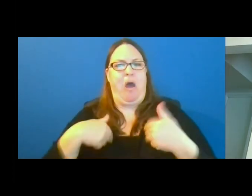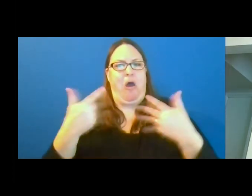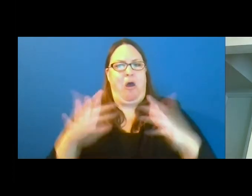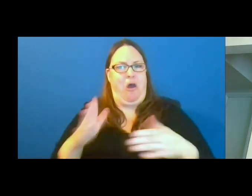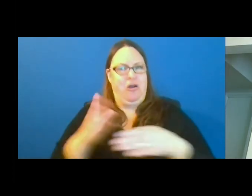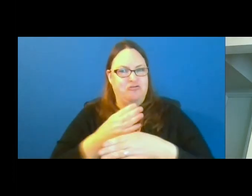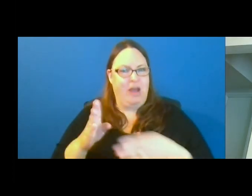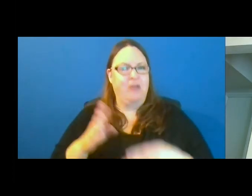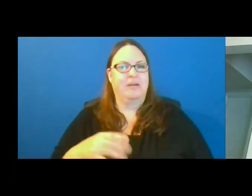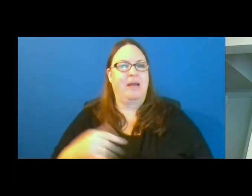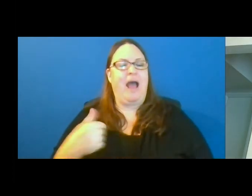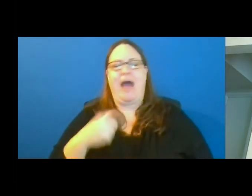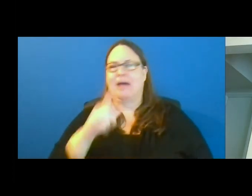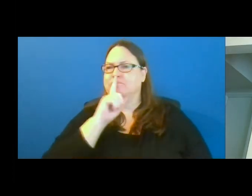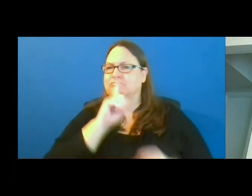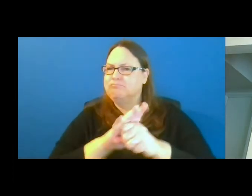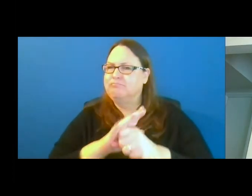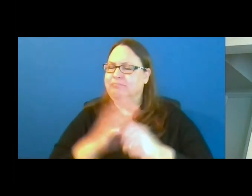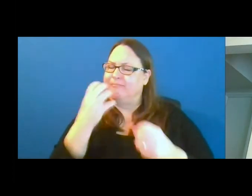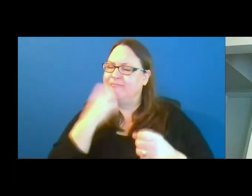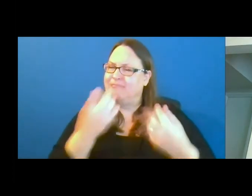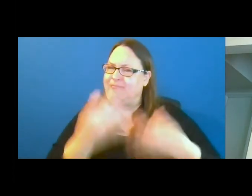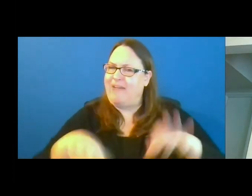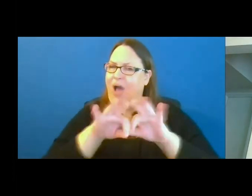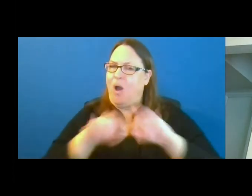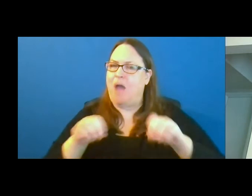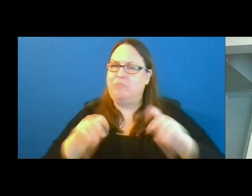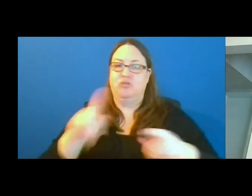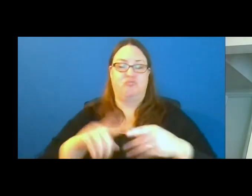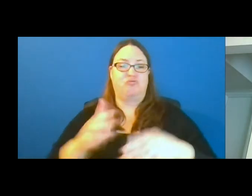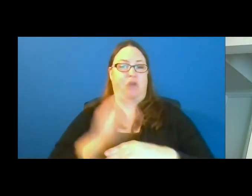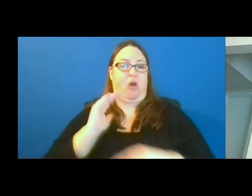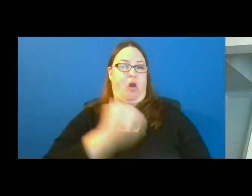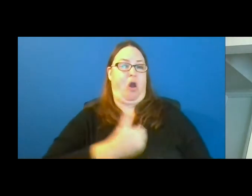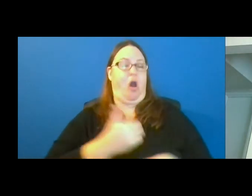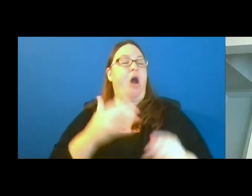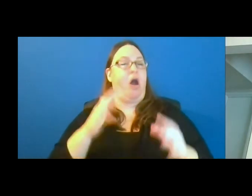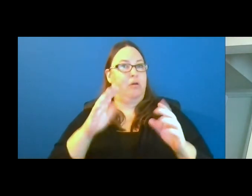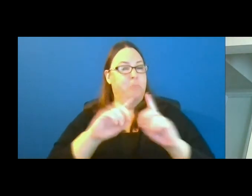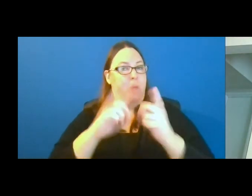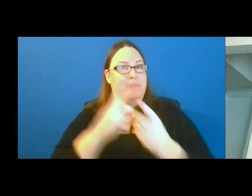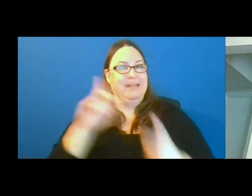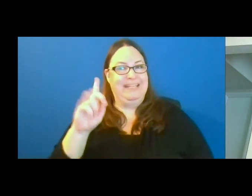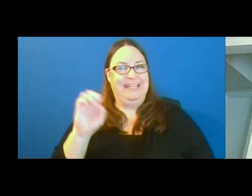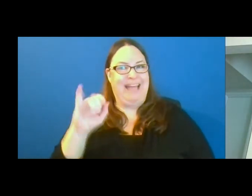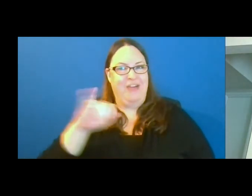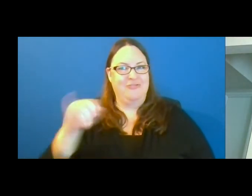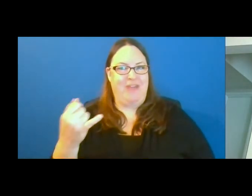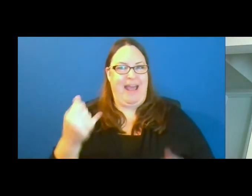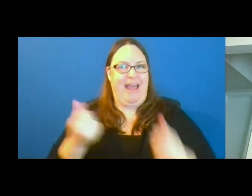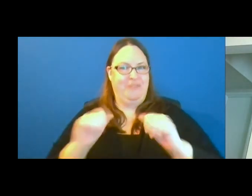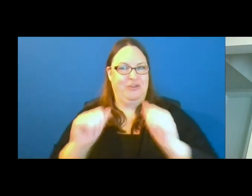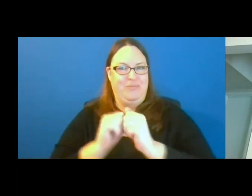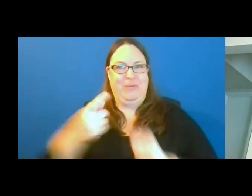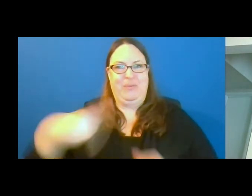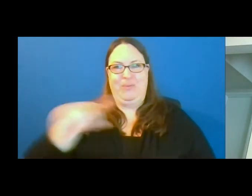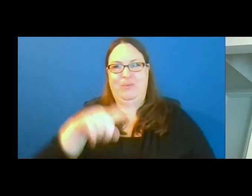I sincerely value the opportunity to share our department's DEIJ efforts with you.